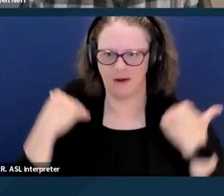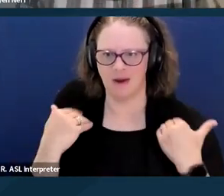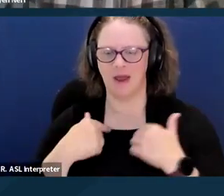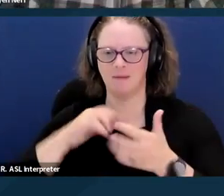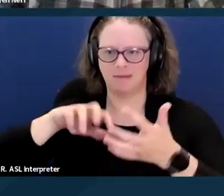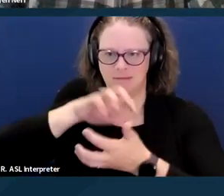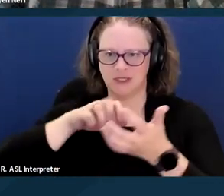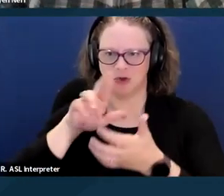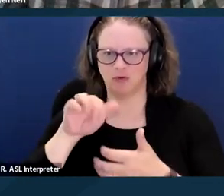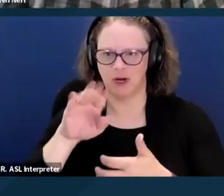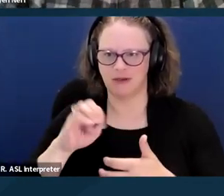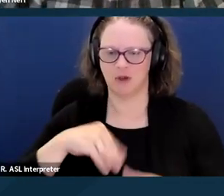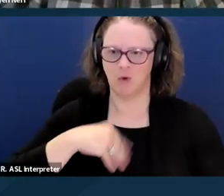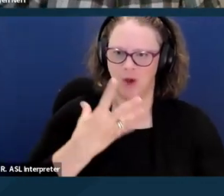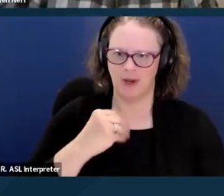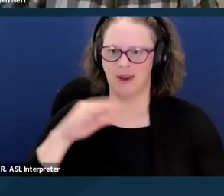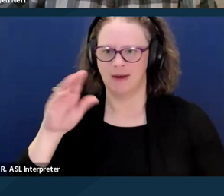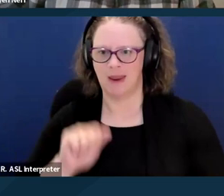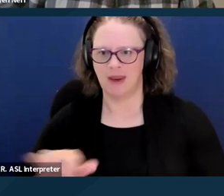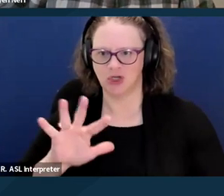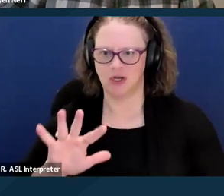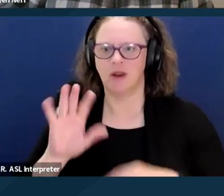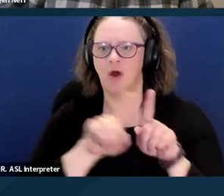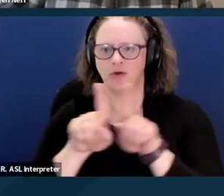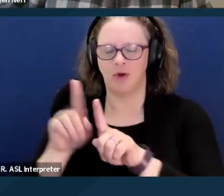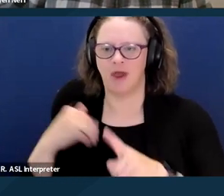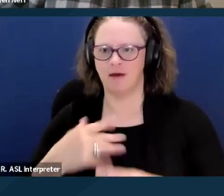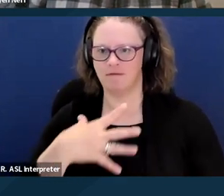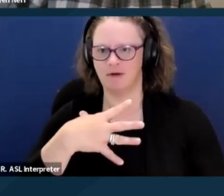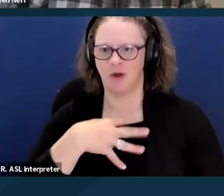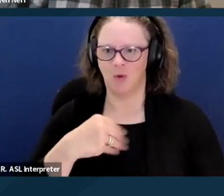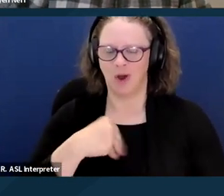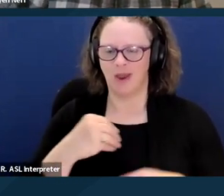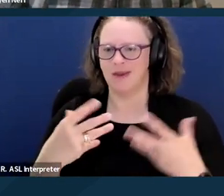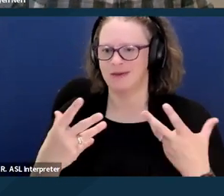I'm wearing a white and gray plaid shirt that has no cultural or athletic significance.